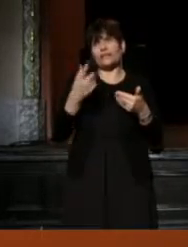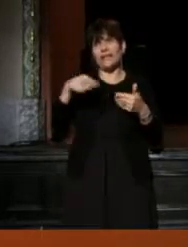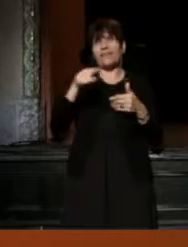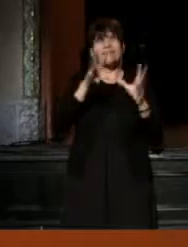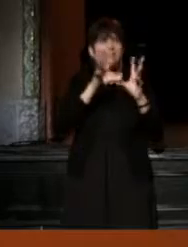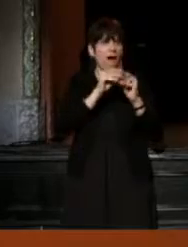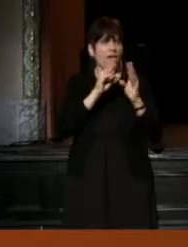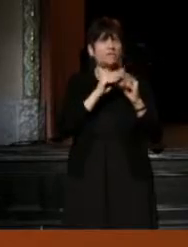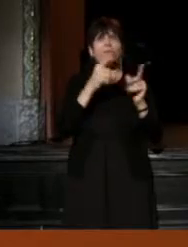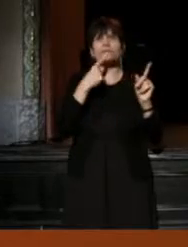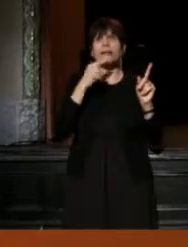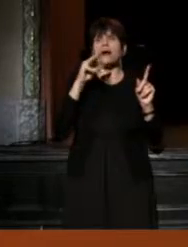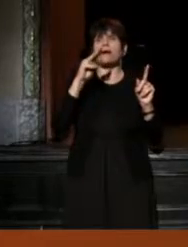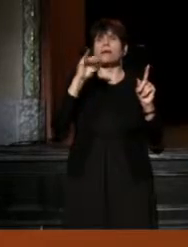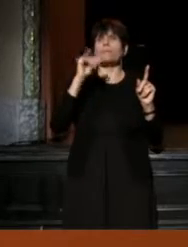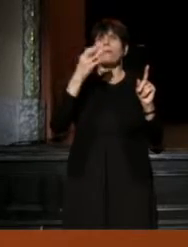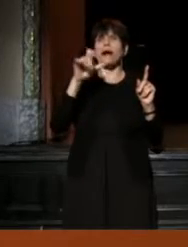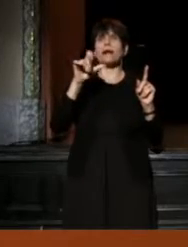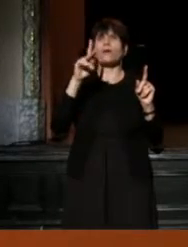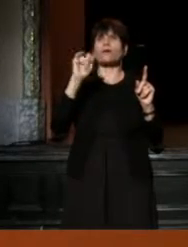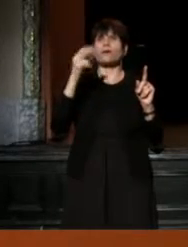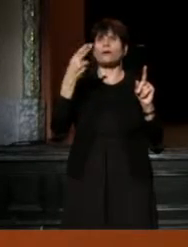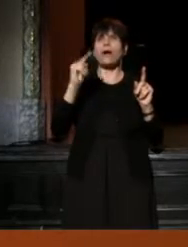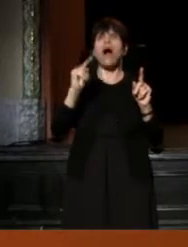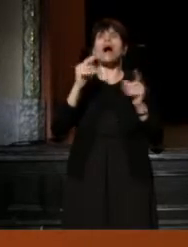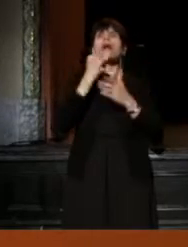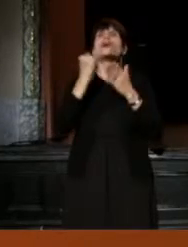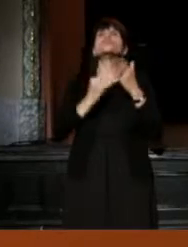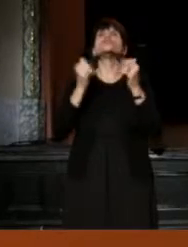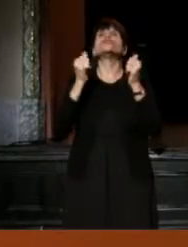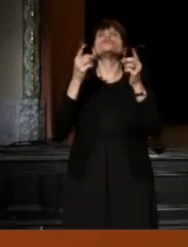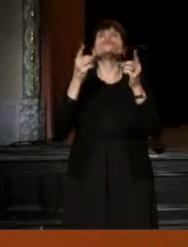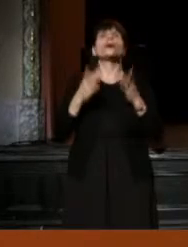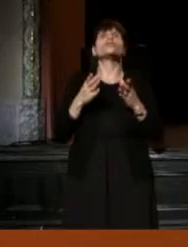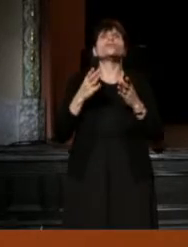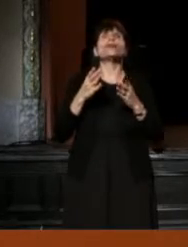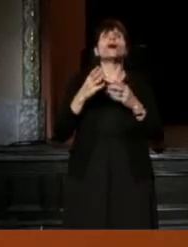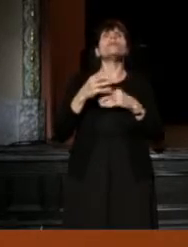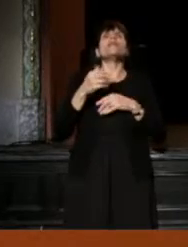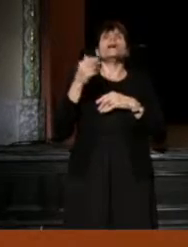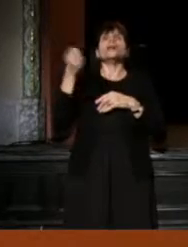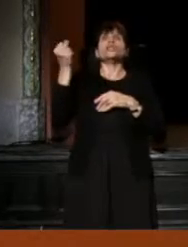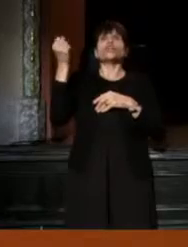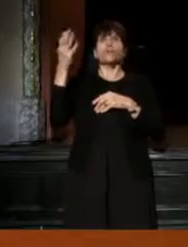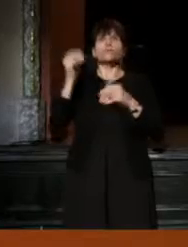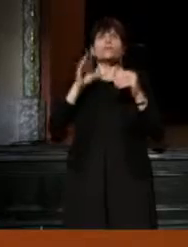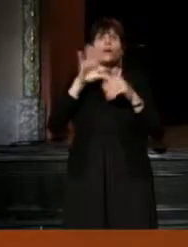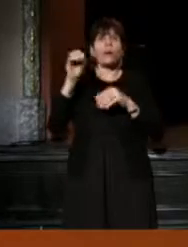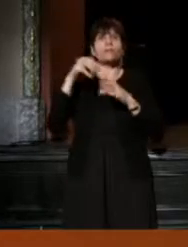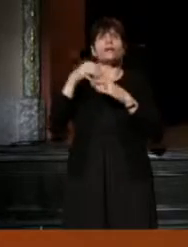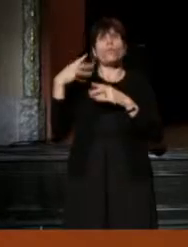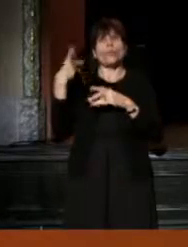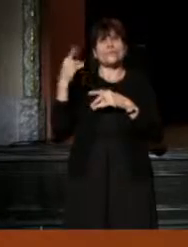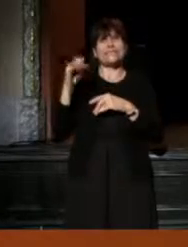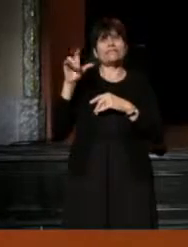but I will say that Michael Kahn has been the Artistic Director of The Shakespeare Theater Company in Washington DC, for the past 29 years.